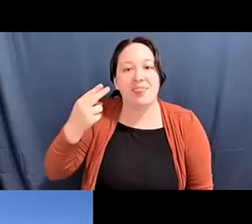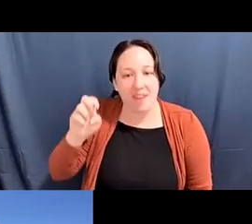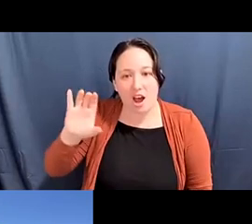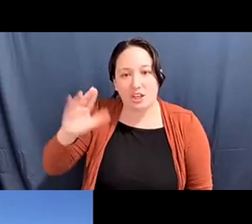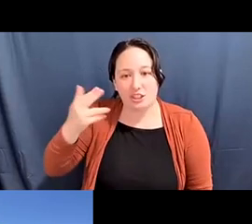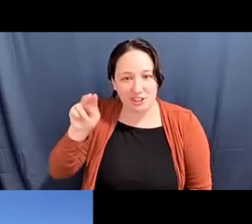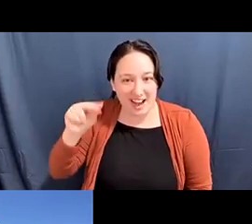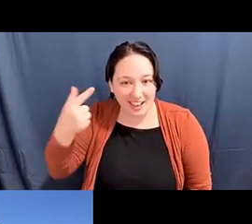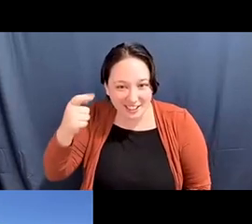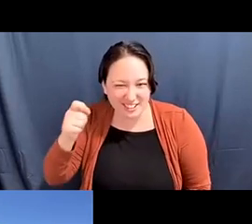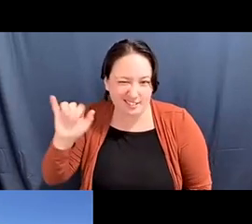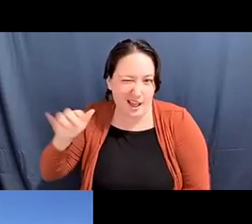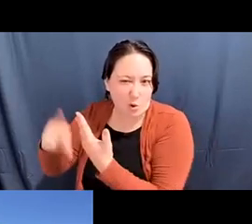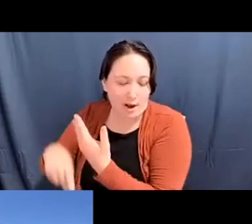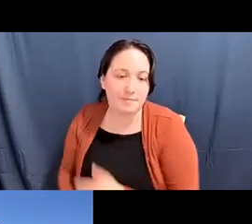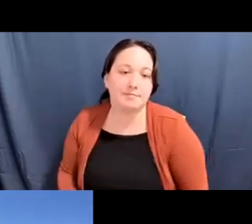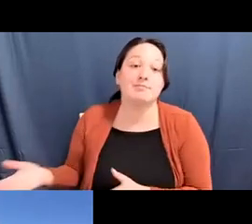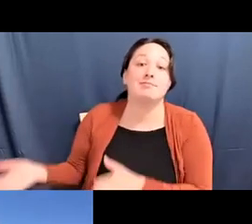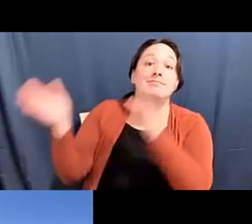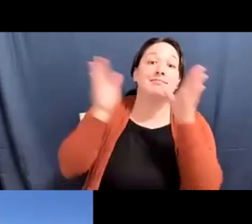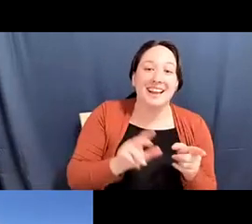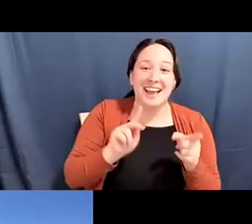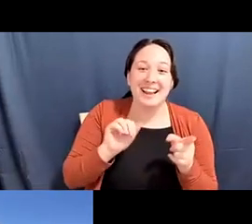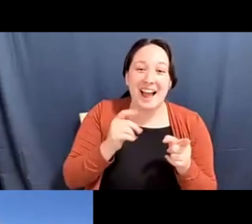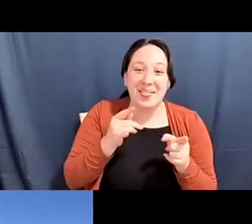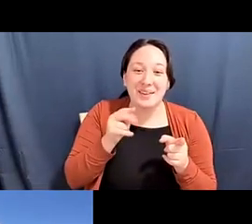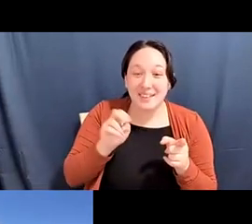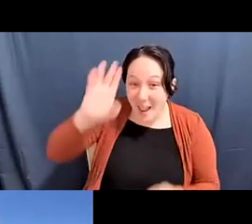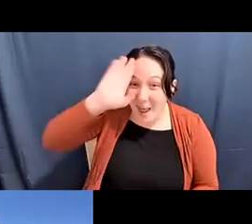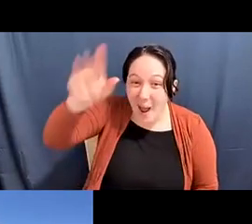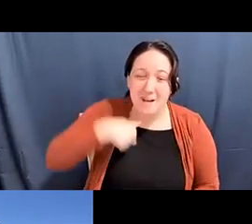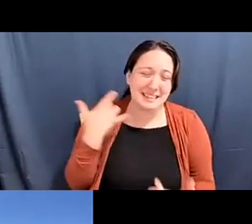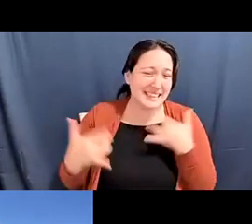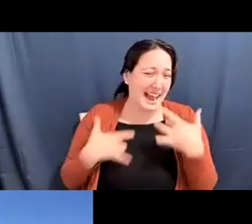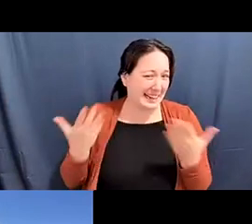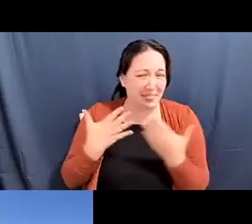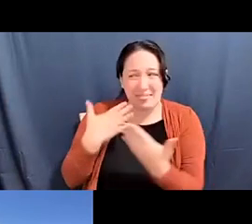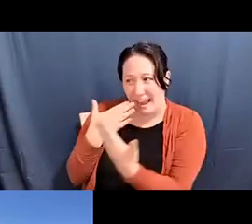Katherine Lee: Hi everyone I'm Katherine I'm so excited to be here and thank you so much, the Lytton Center for for hosting us.